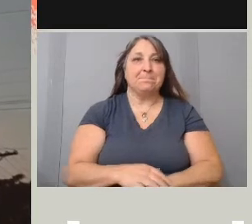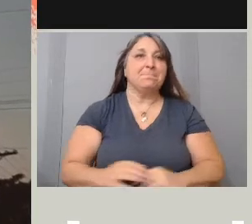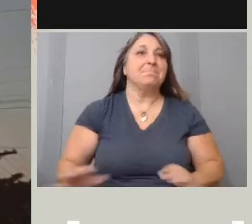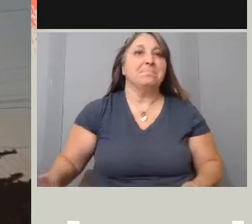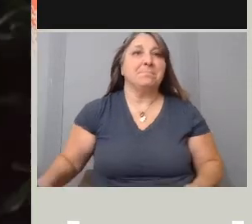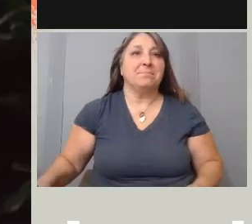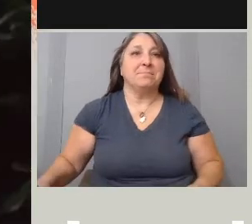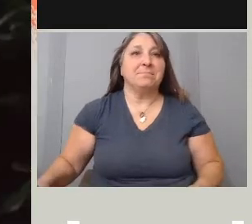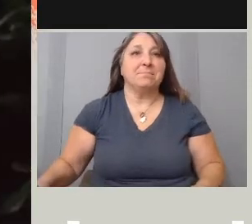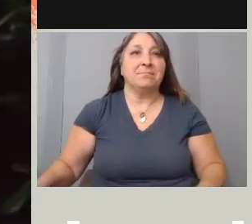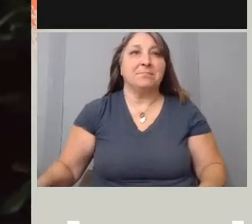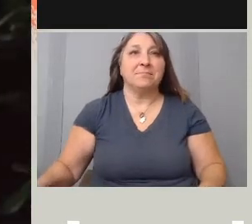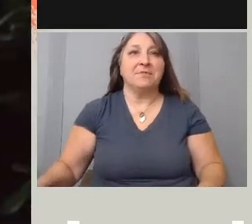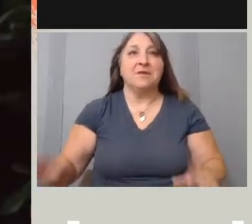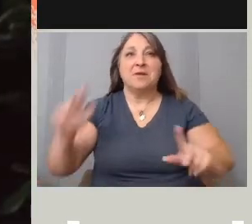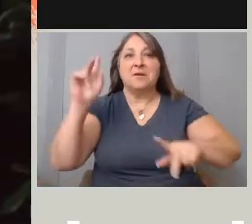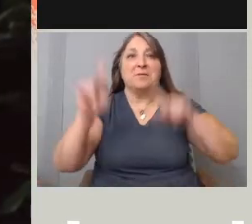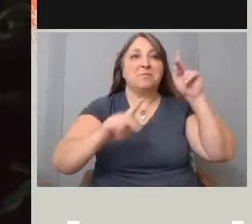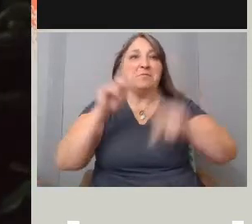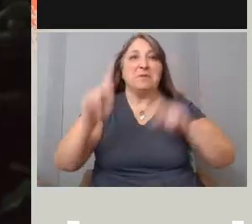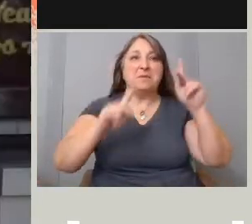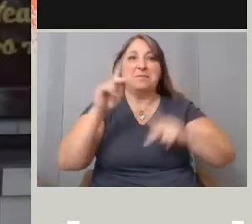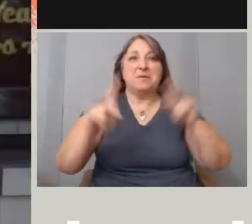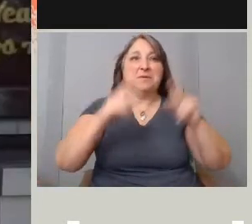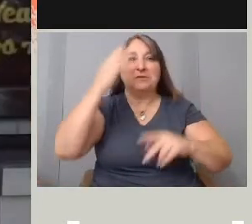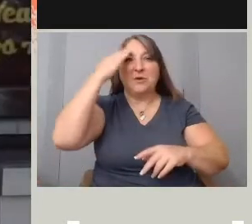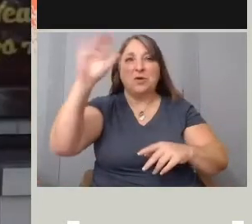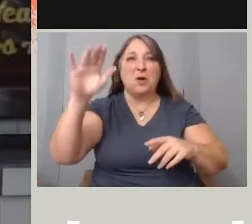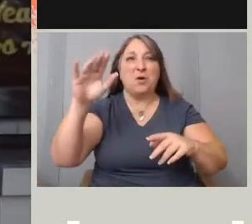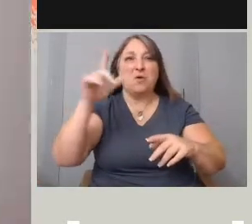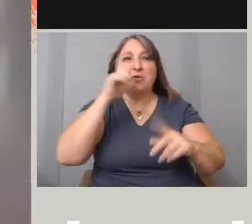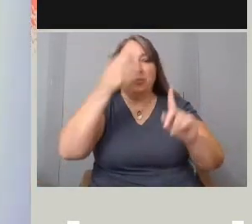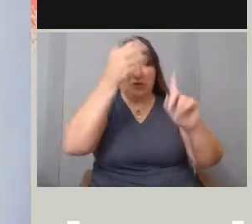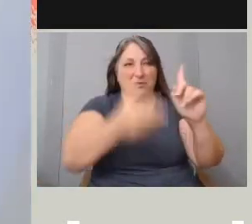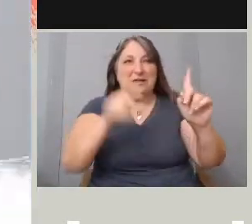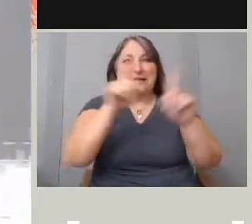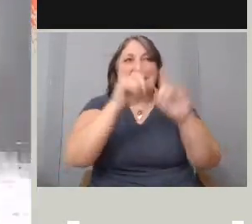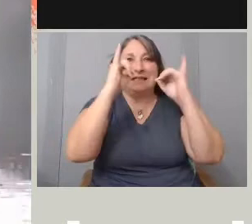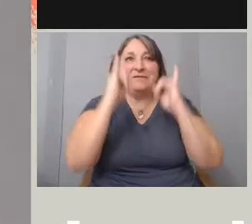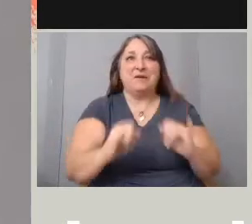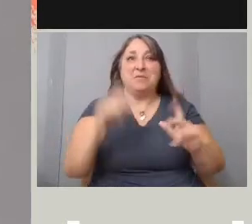[Narrator] People don't know who she was that's the individual. They don't know.